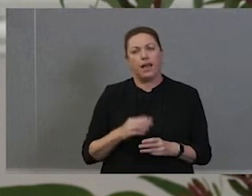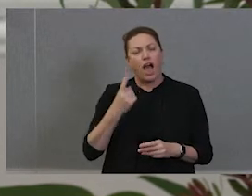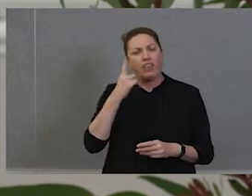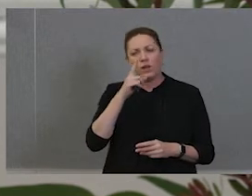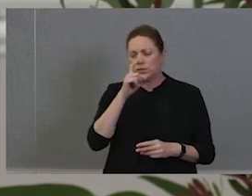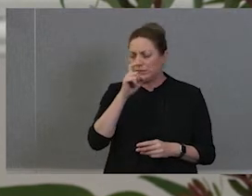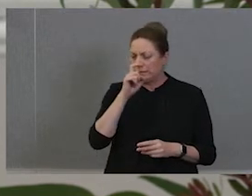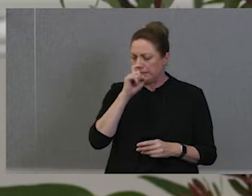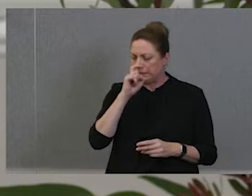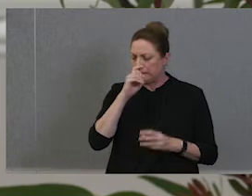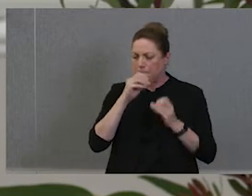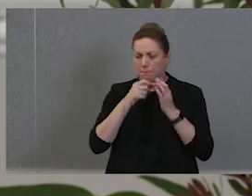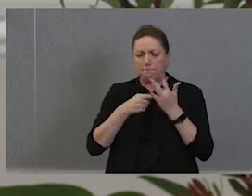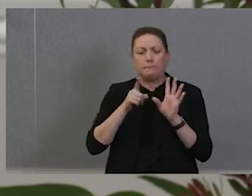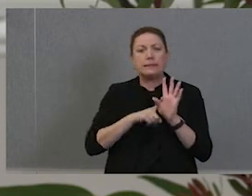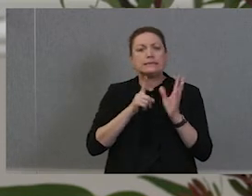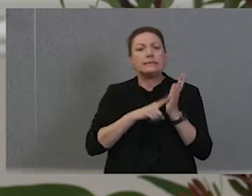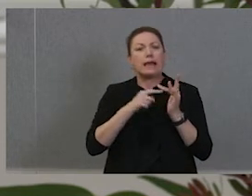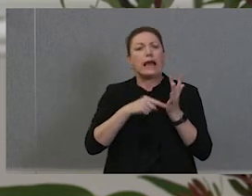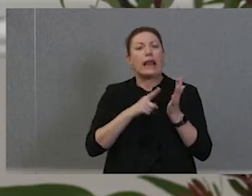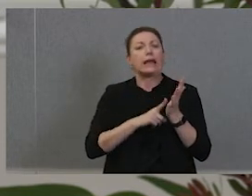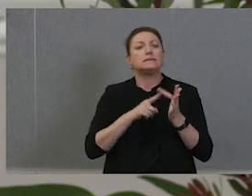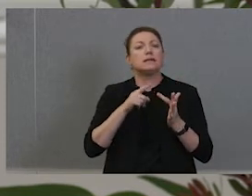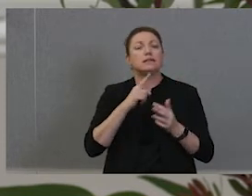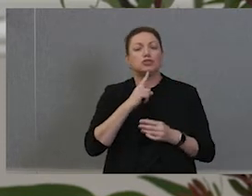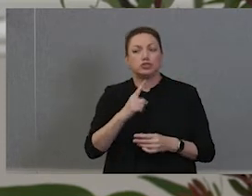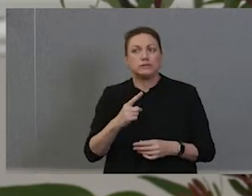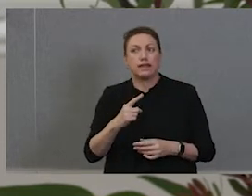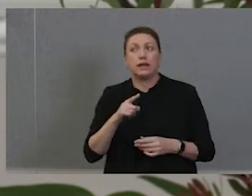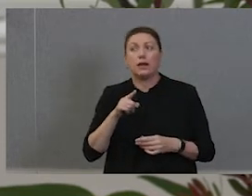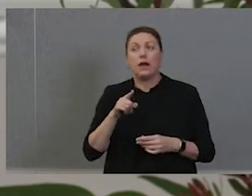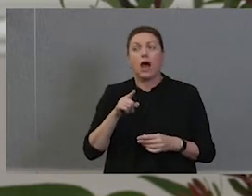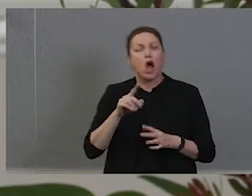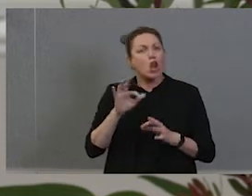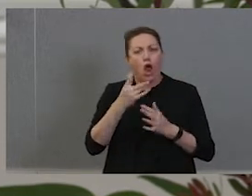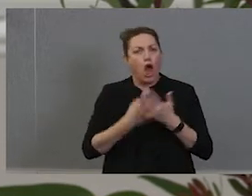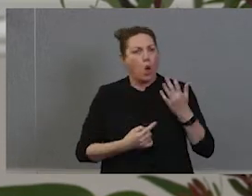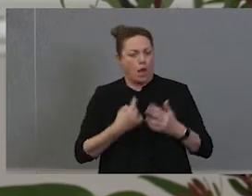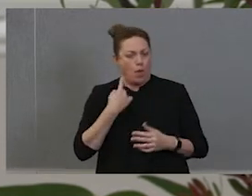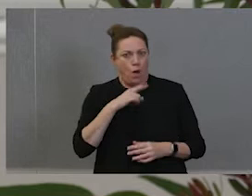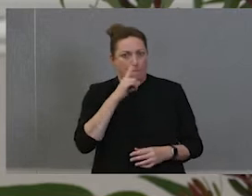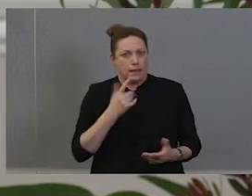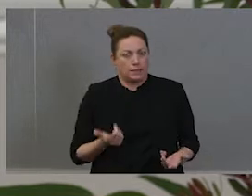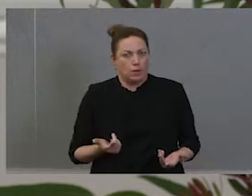Little that mentioned it. She said it's not only white people that could be aggressive